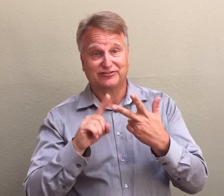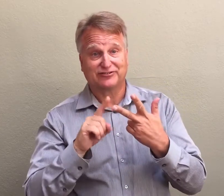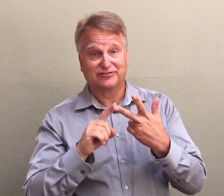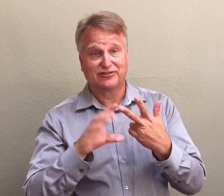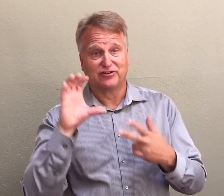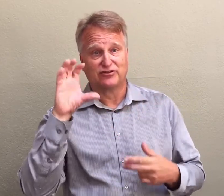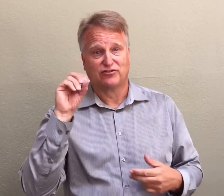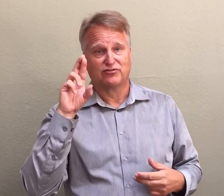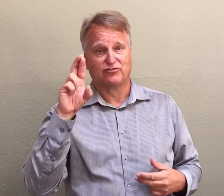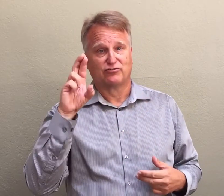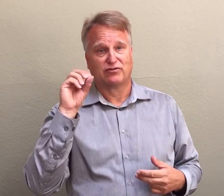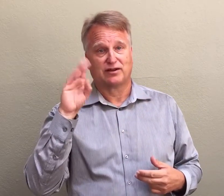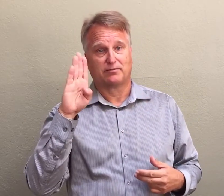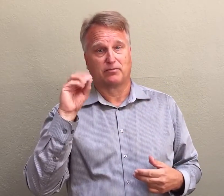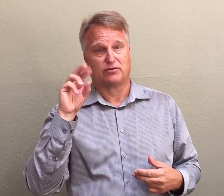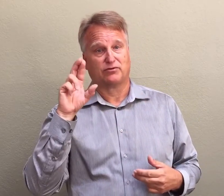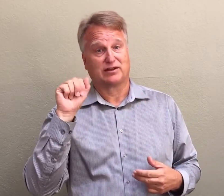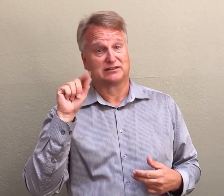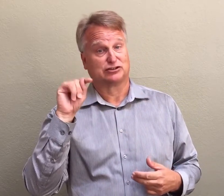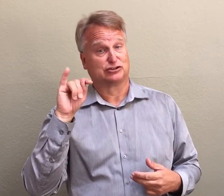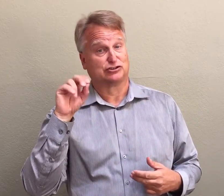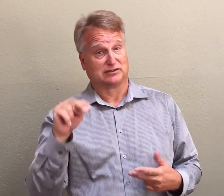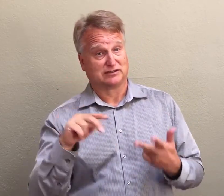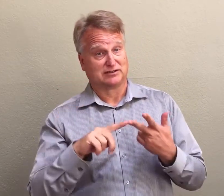The third way is through corroboration.